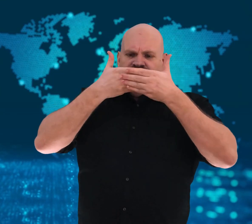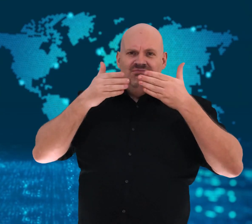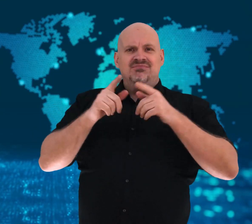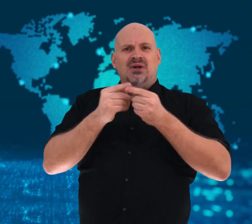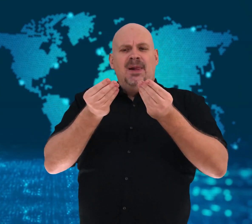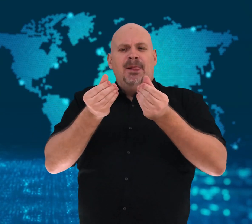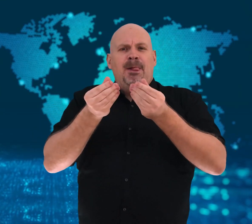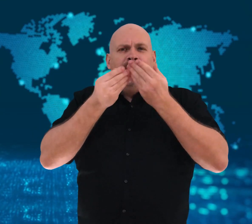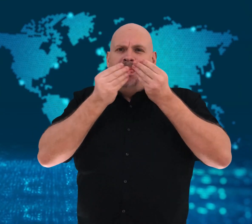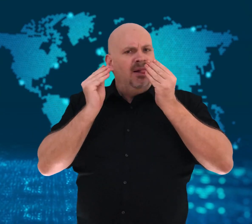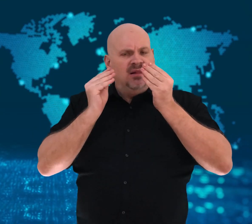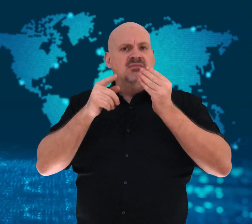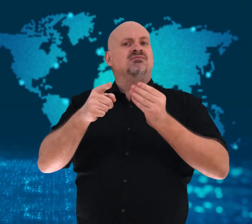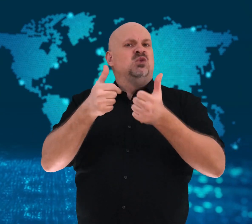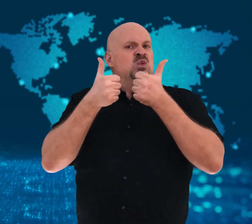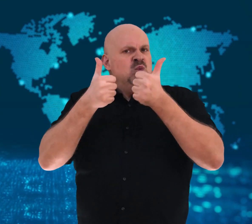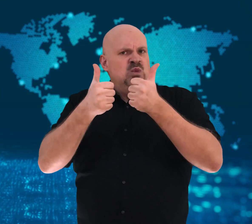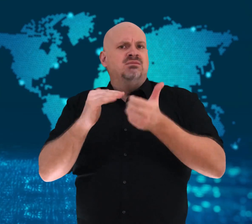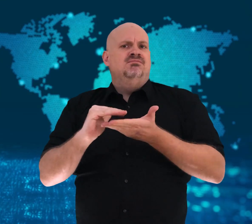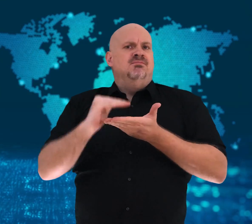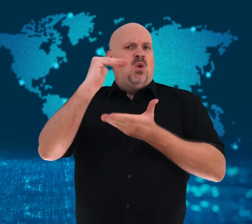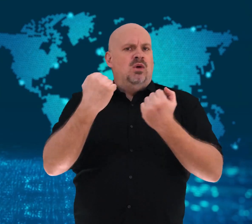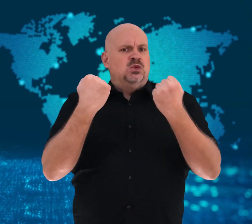to protect people.